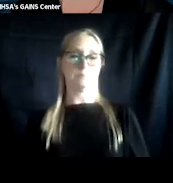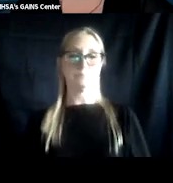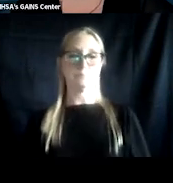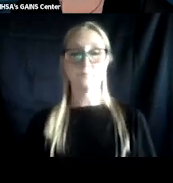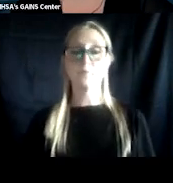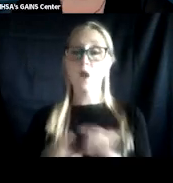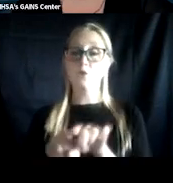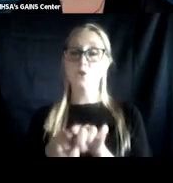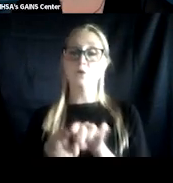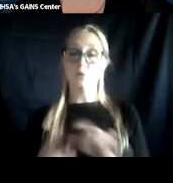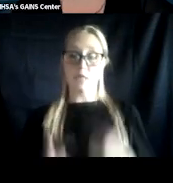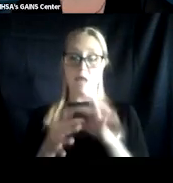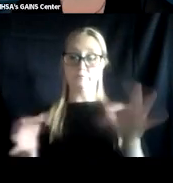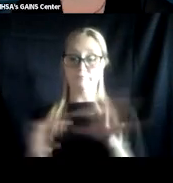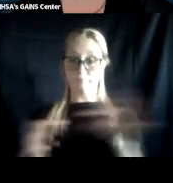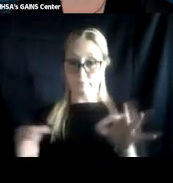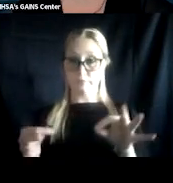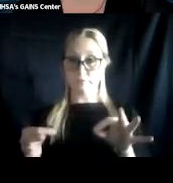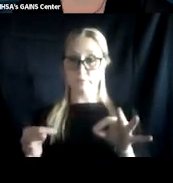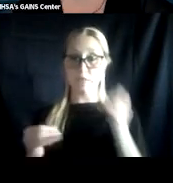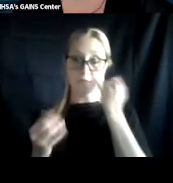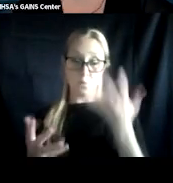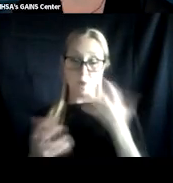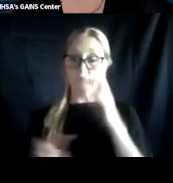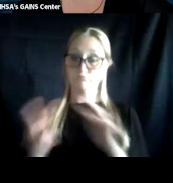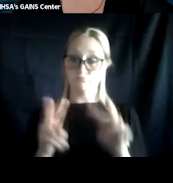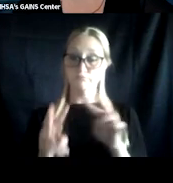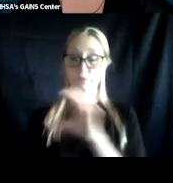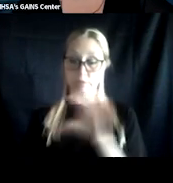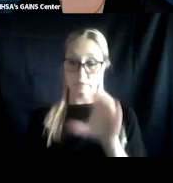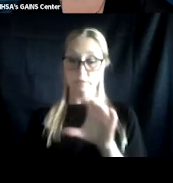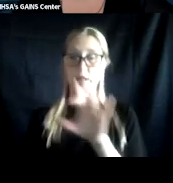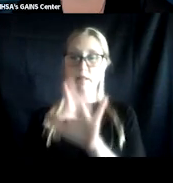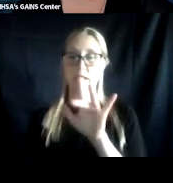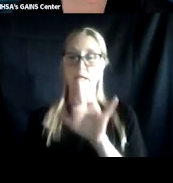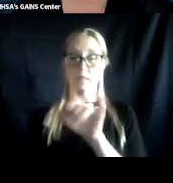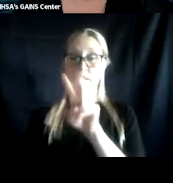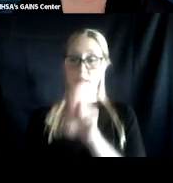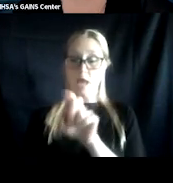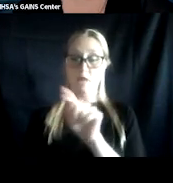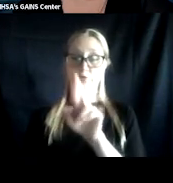to view live captioning, click Live Transcript CC and then select Show Subtitles.